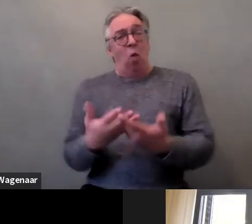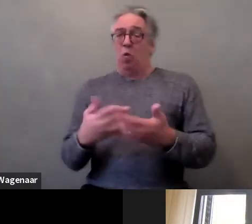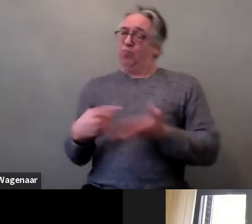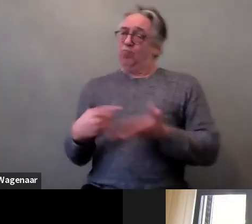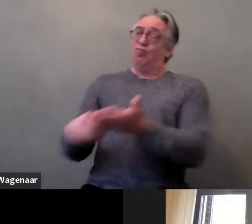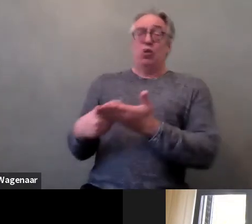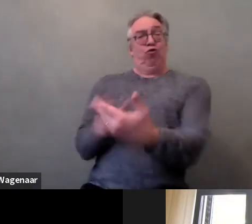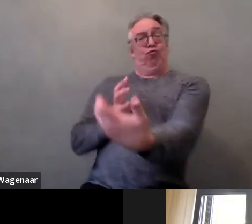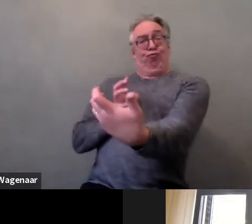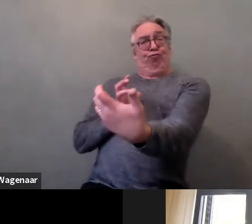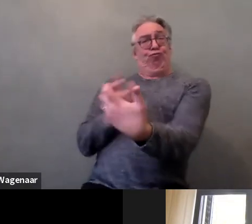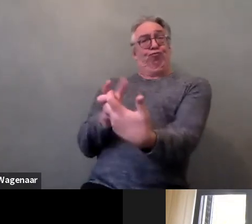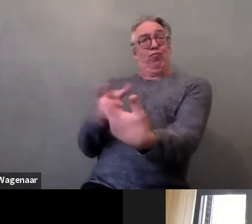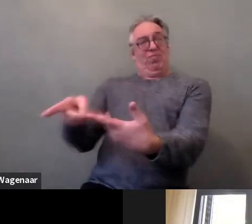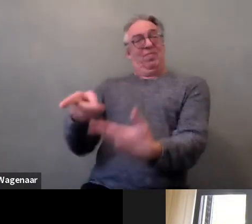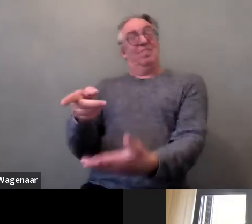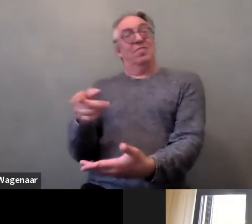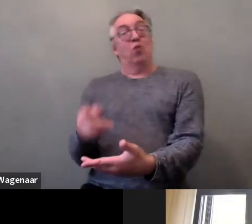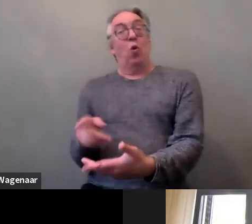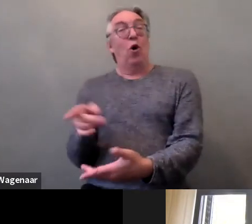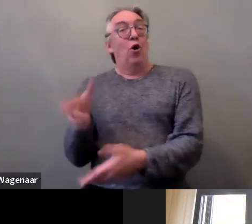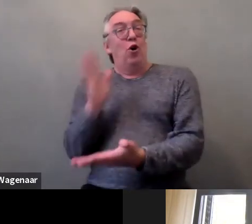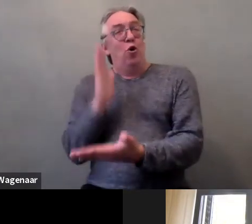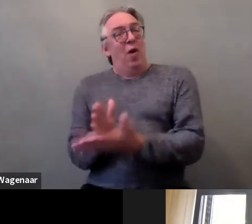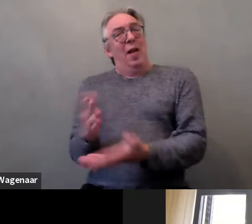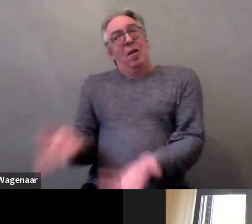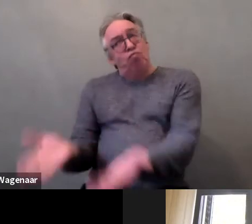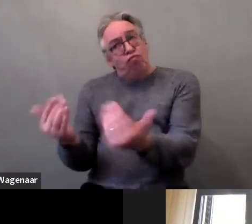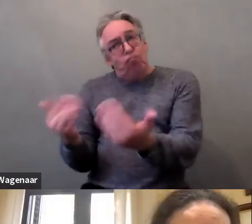so that they can really tell their stories. Thank you.